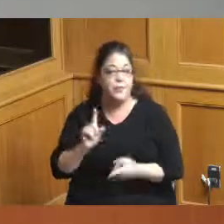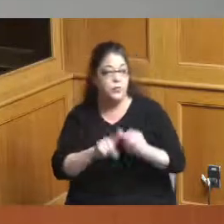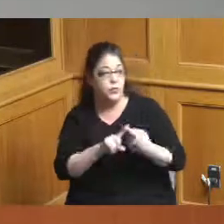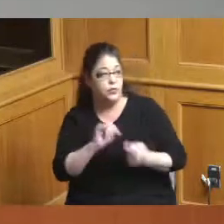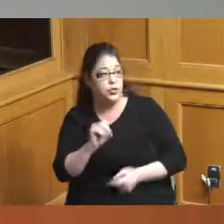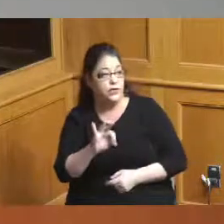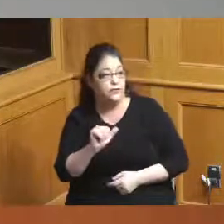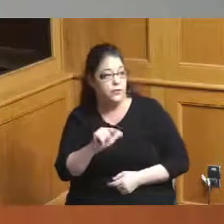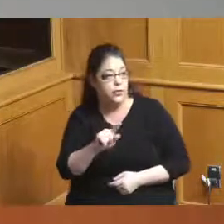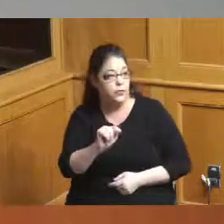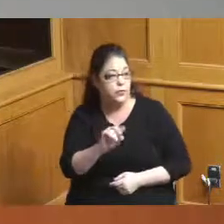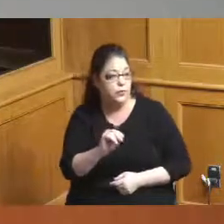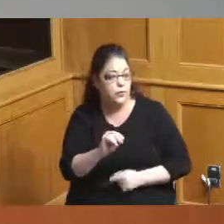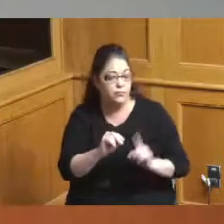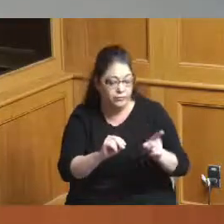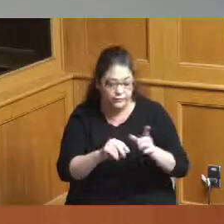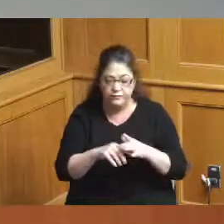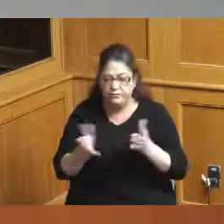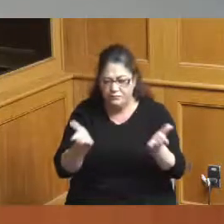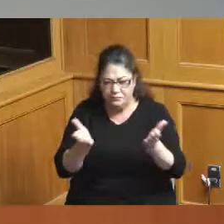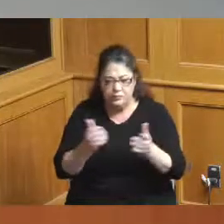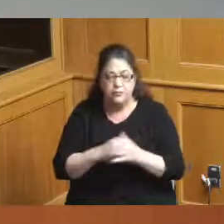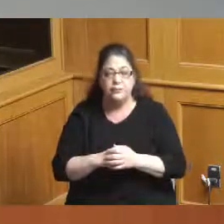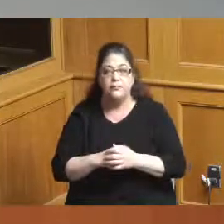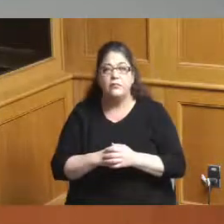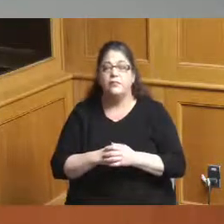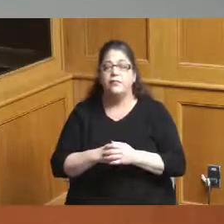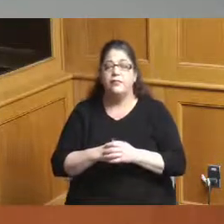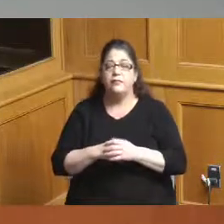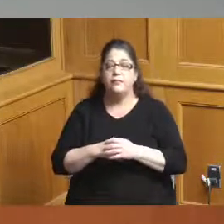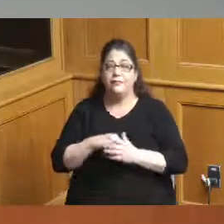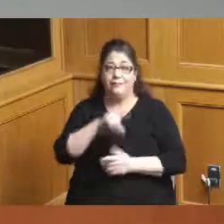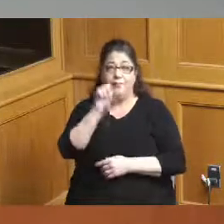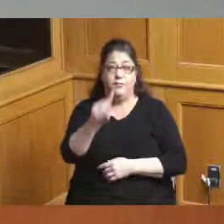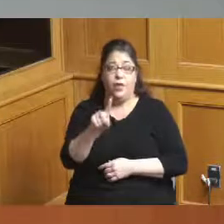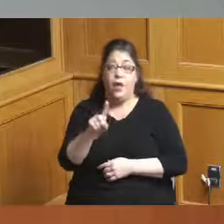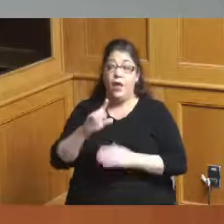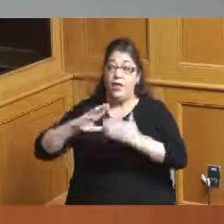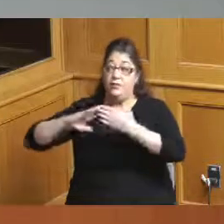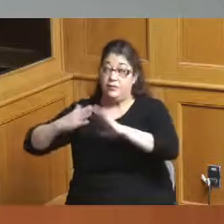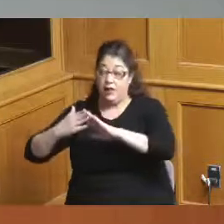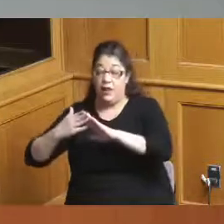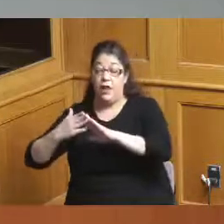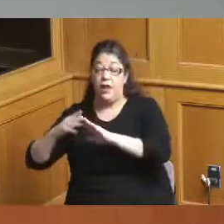you know as we move through this and the city receives update and the county receives updates I